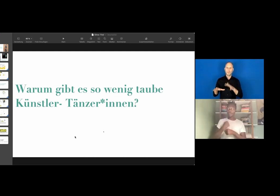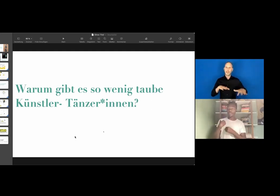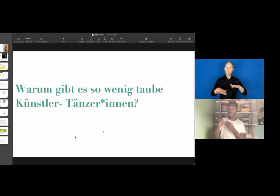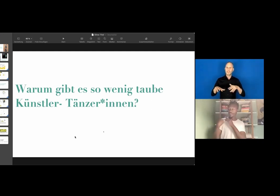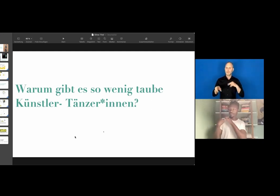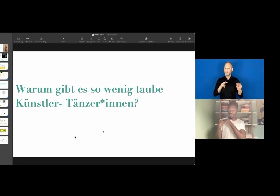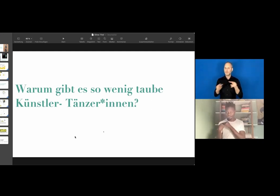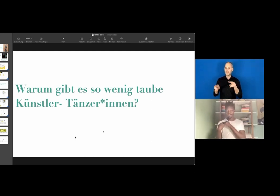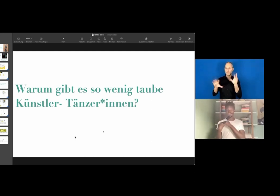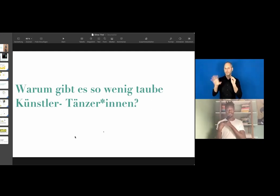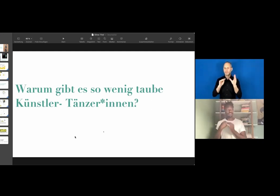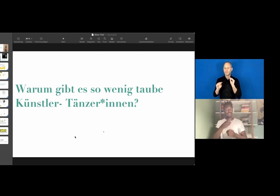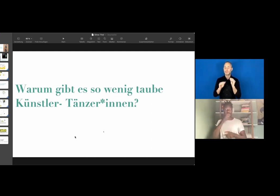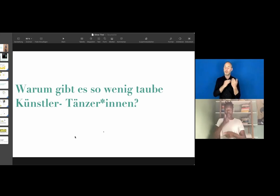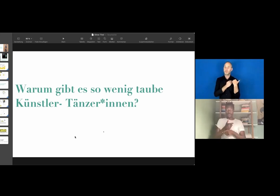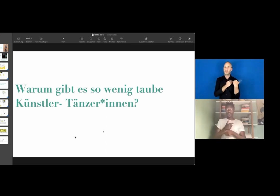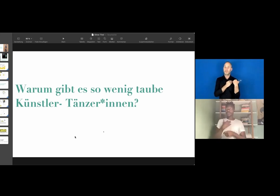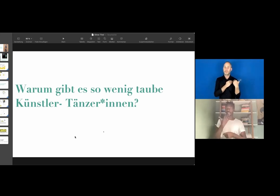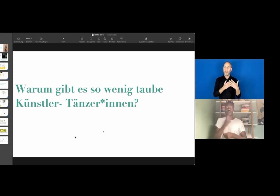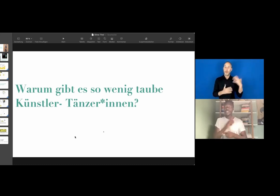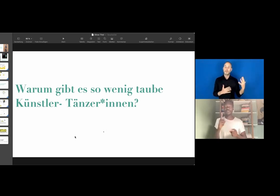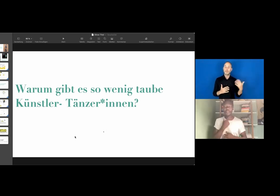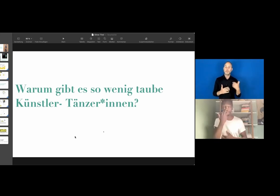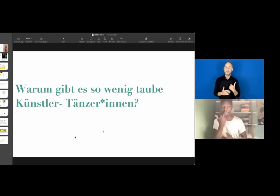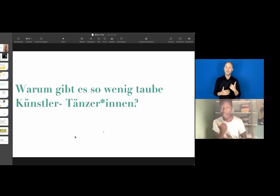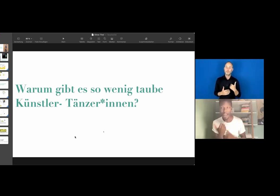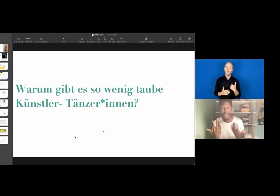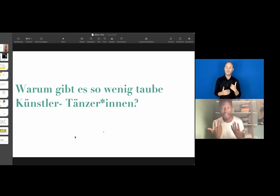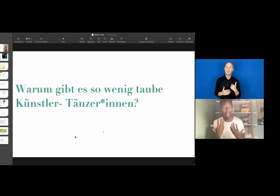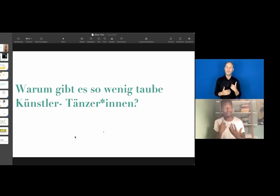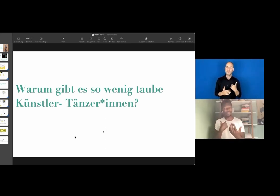communicate with each other. Of course, I made mistakes.